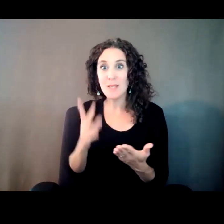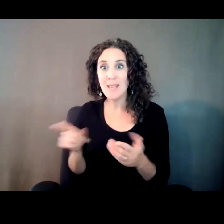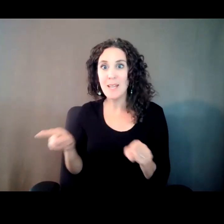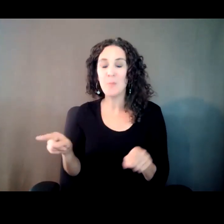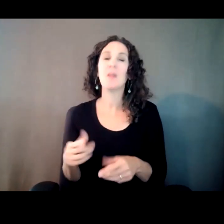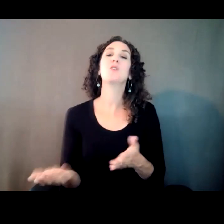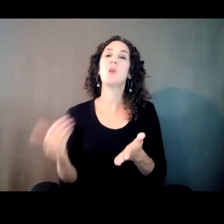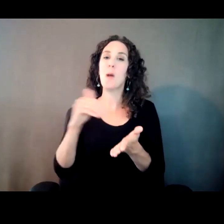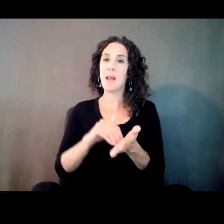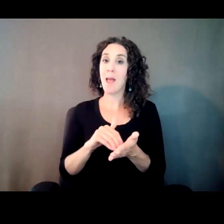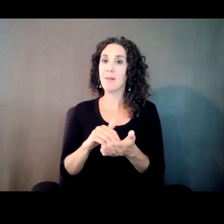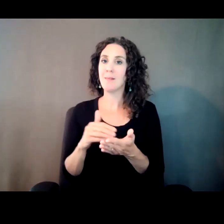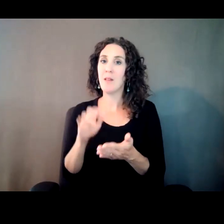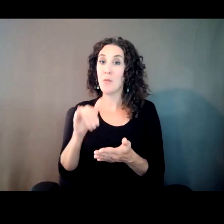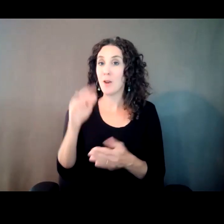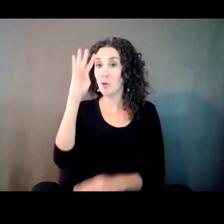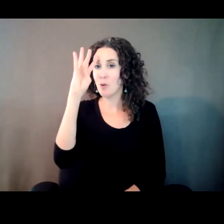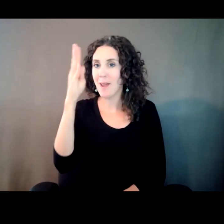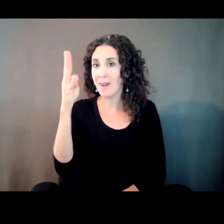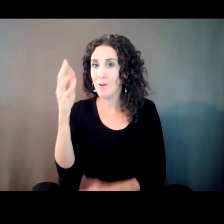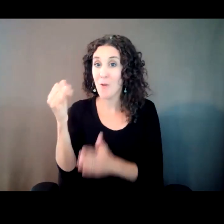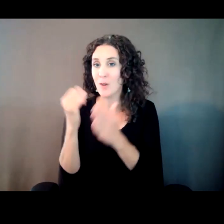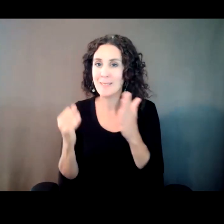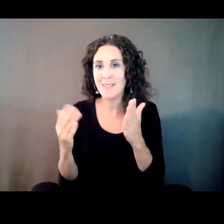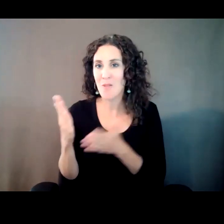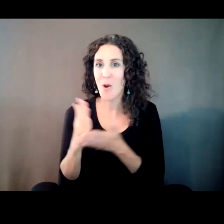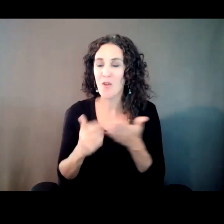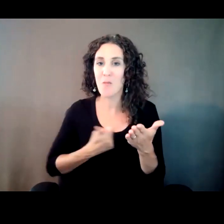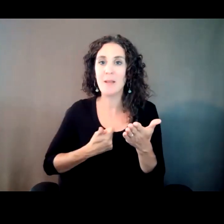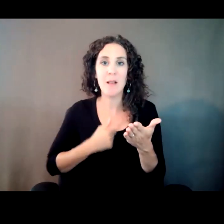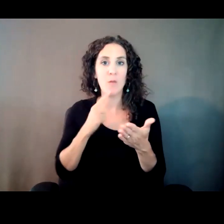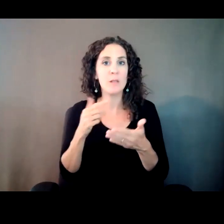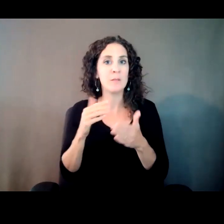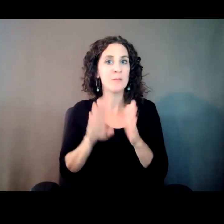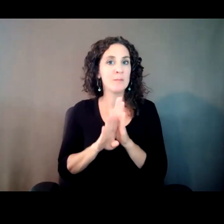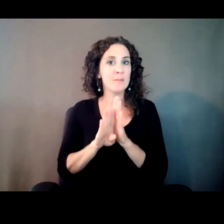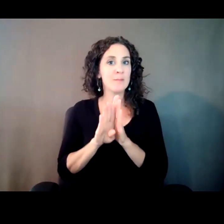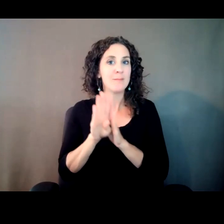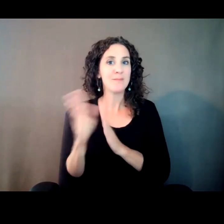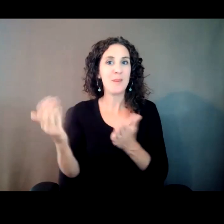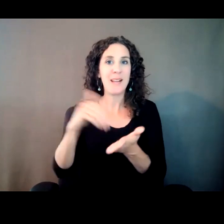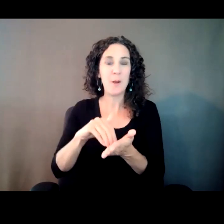I decided to -- I needed to do something. So I started by just writing songs again.